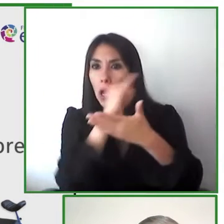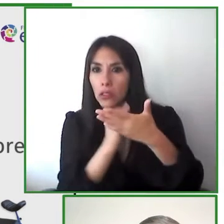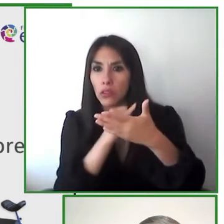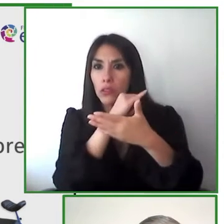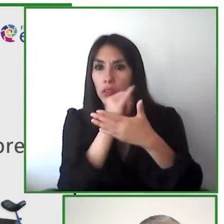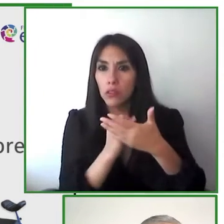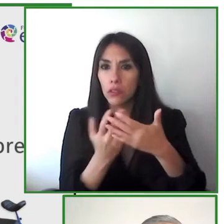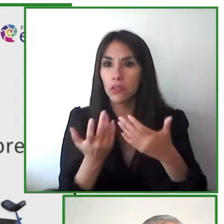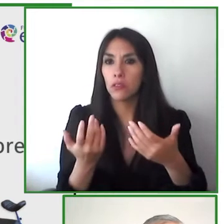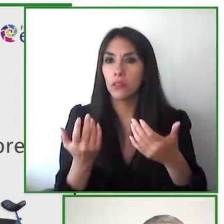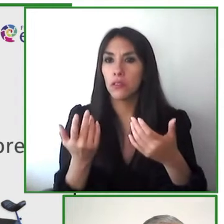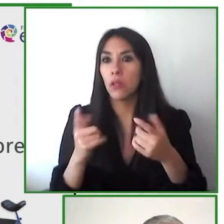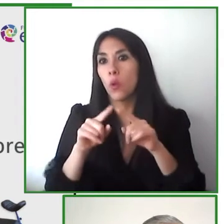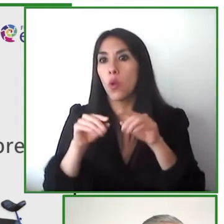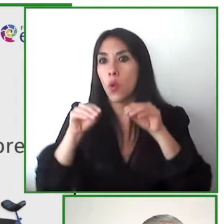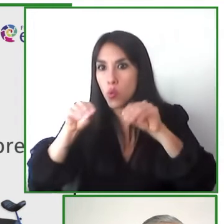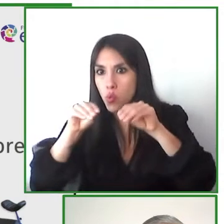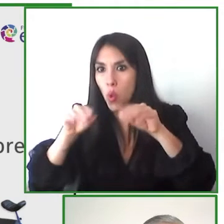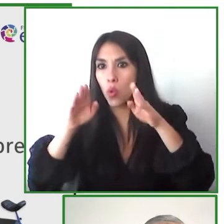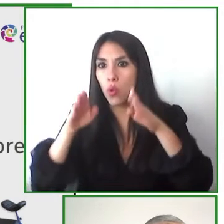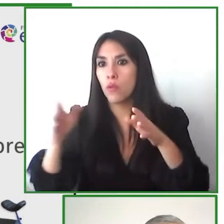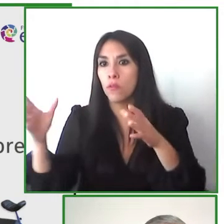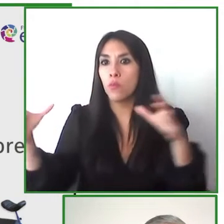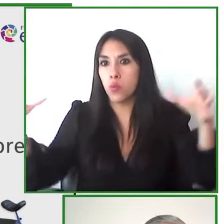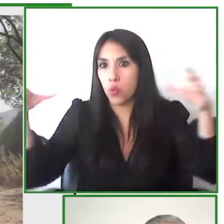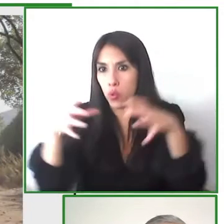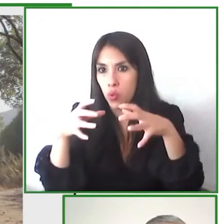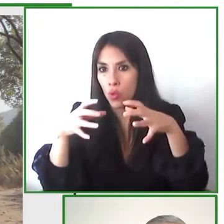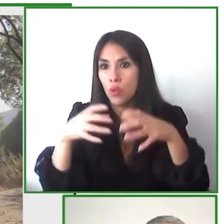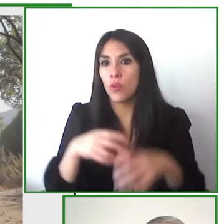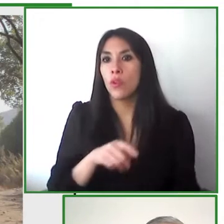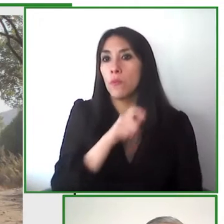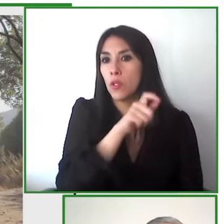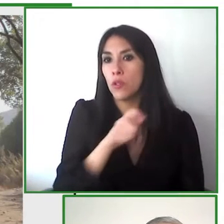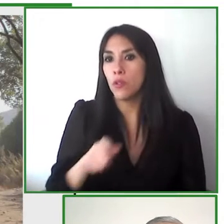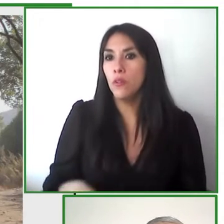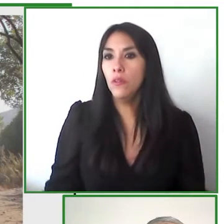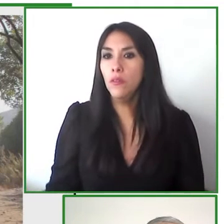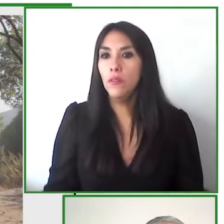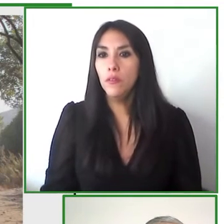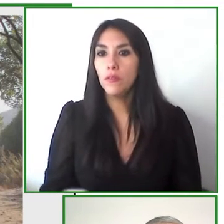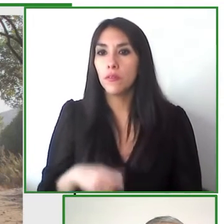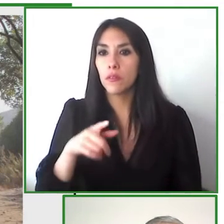different teams to work with us and we have also used it as a job